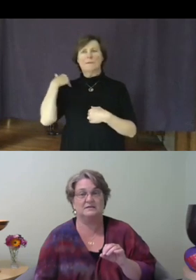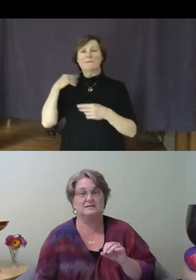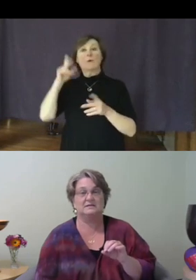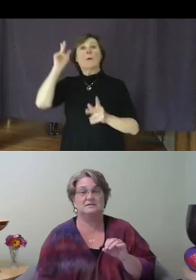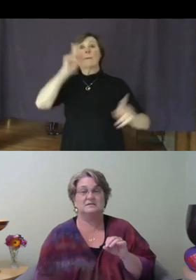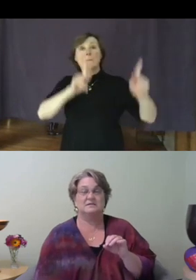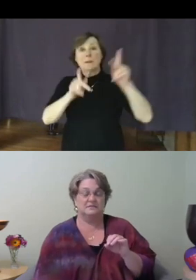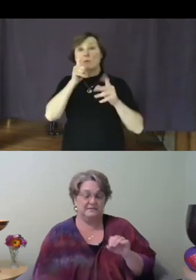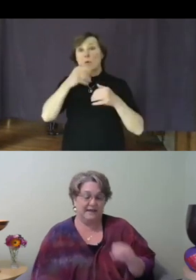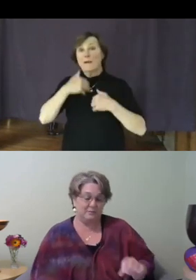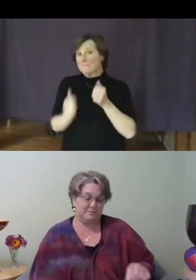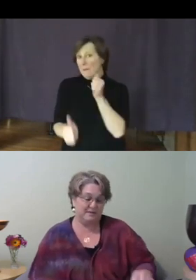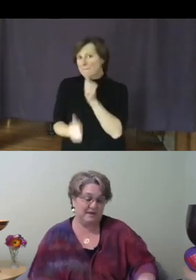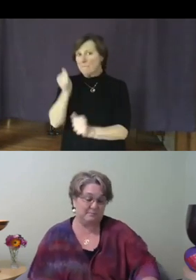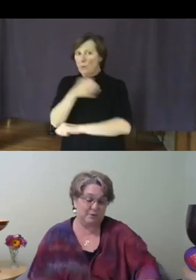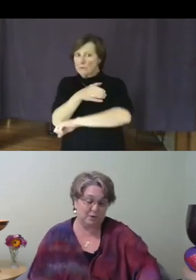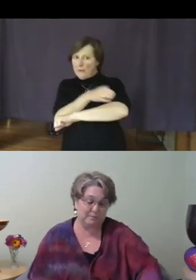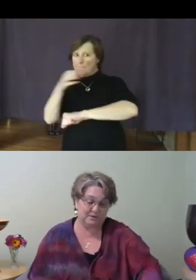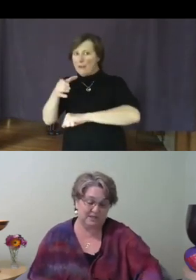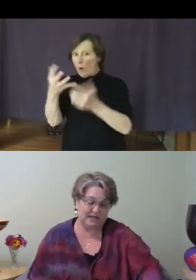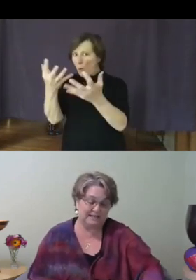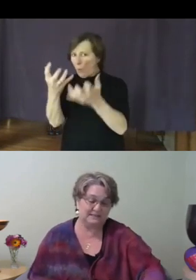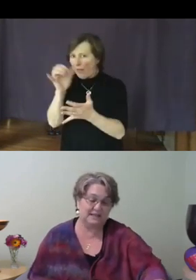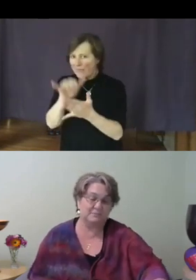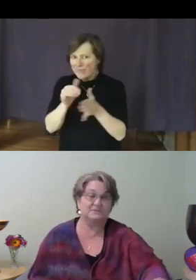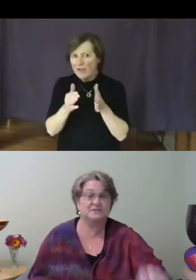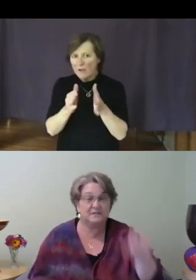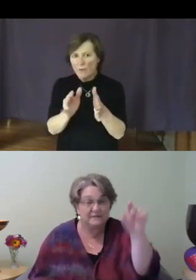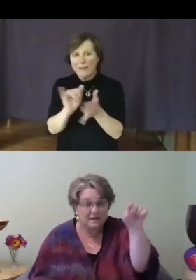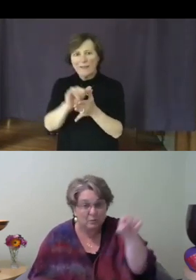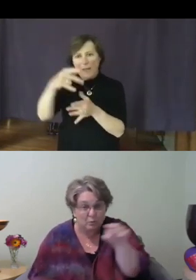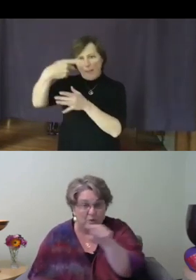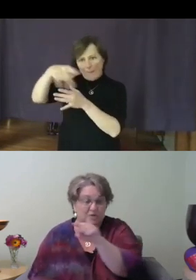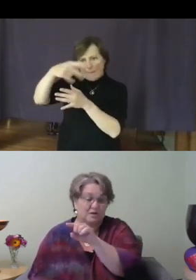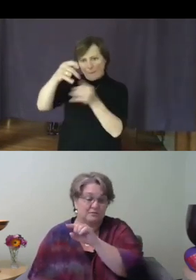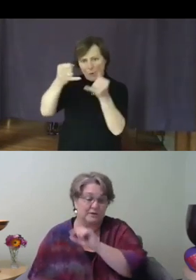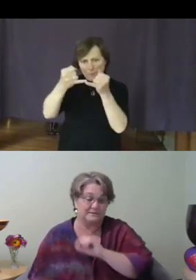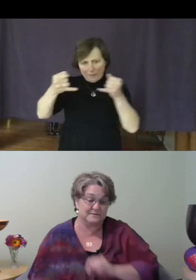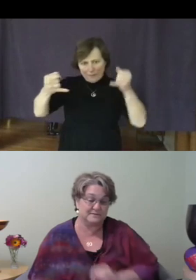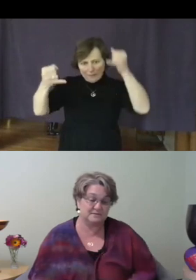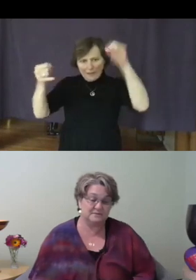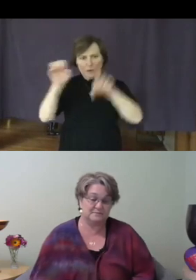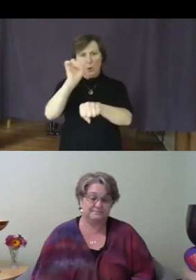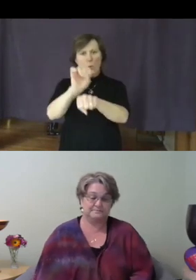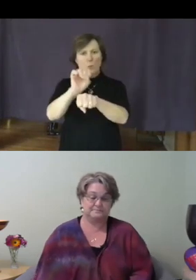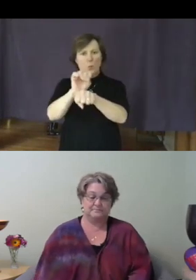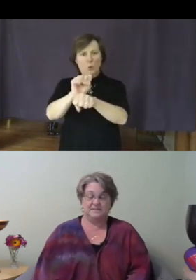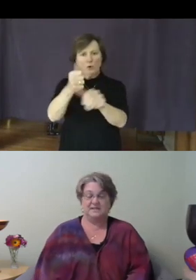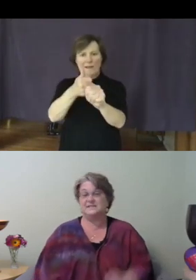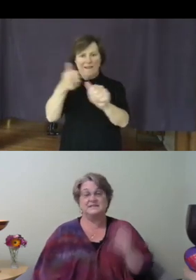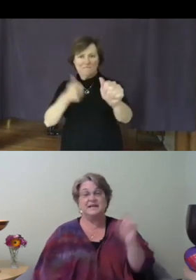That would be that purple line labeled in there, Work Avoidance. It doesn't help